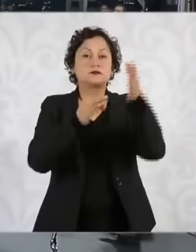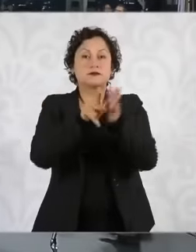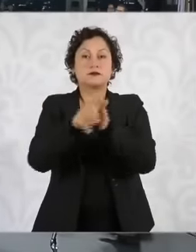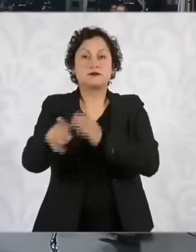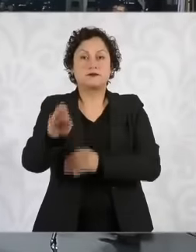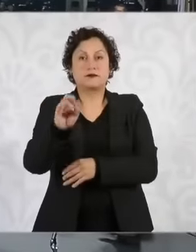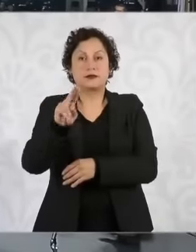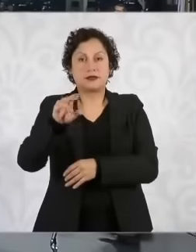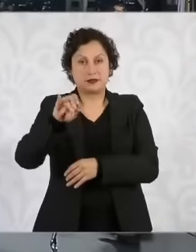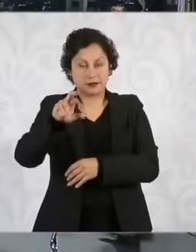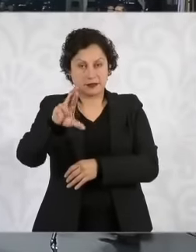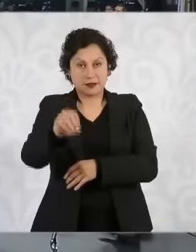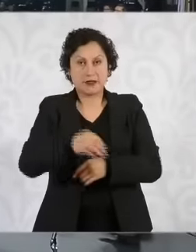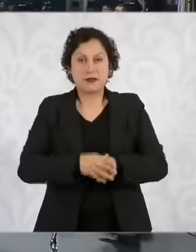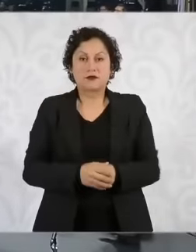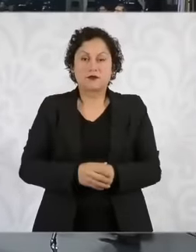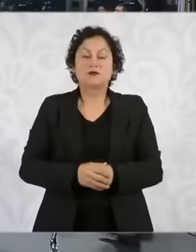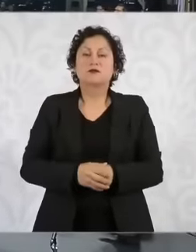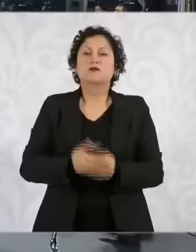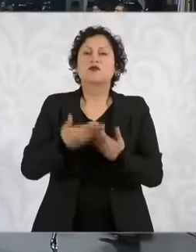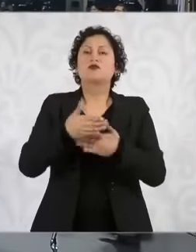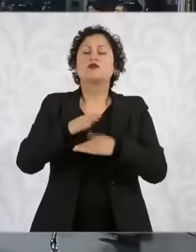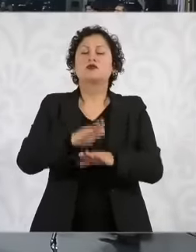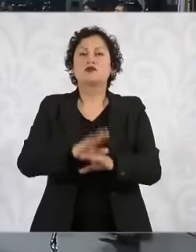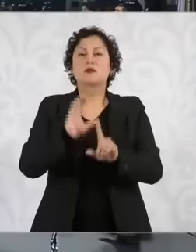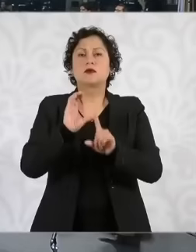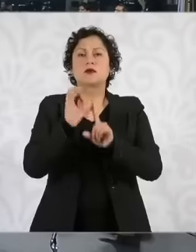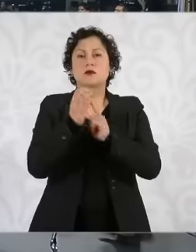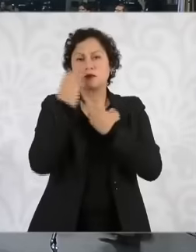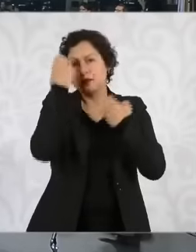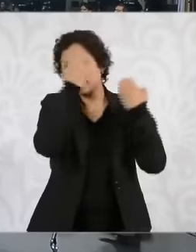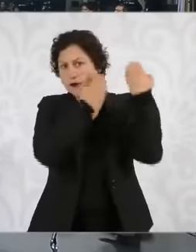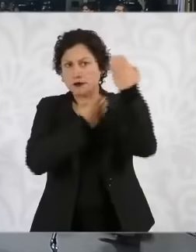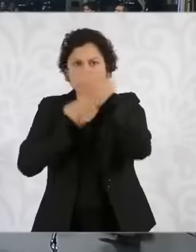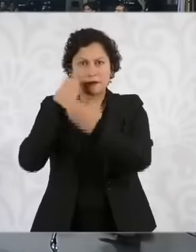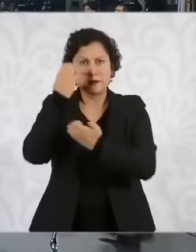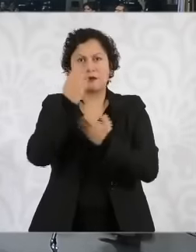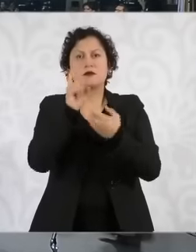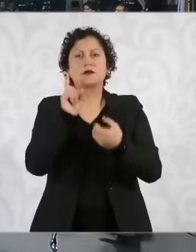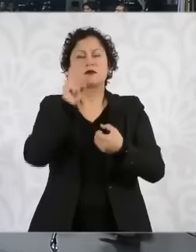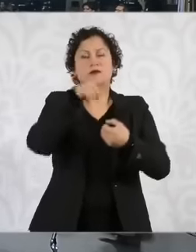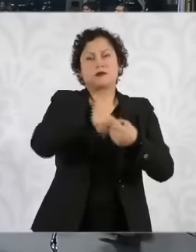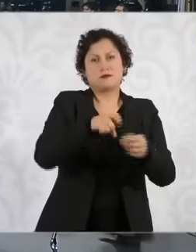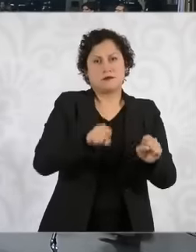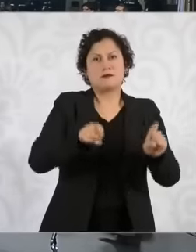about the evaluation committees that are part of the Reform of the judicial power that They have